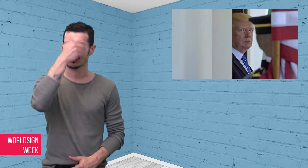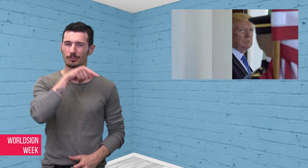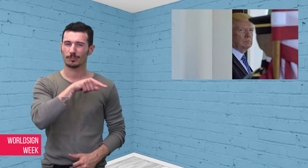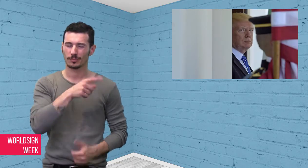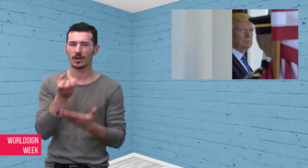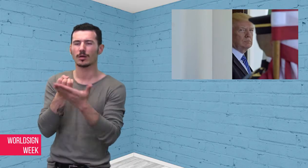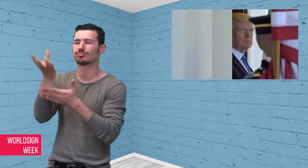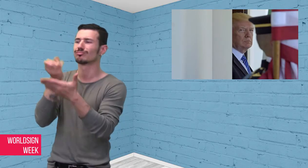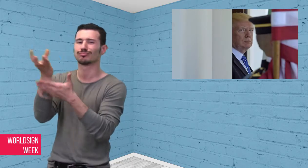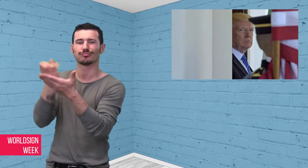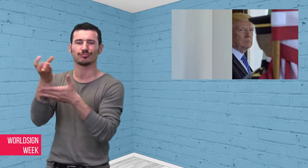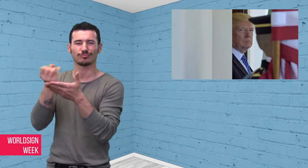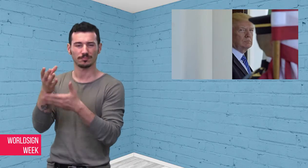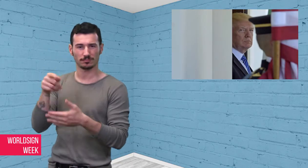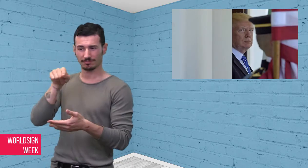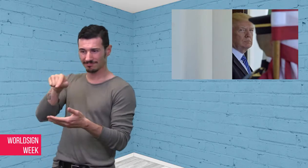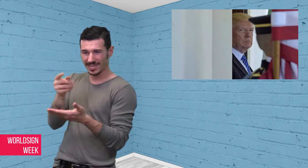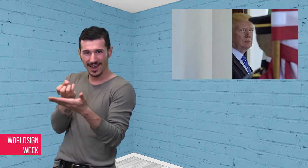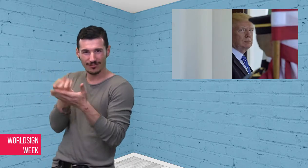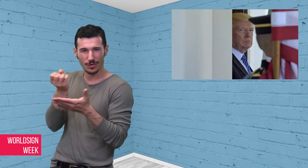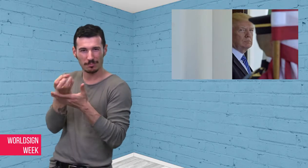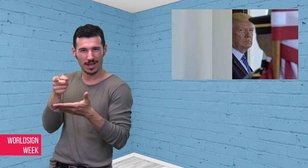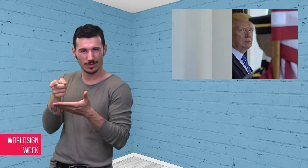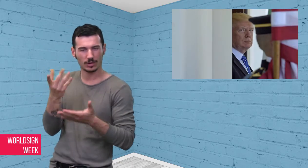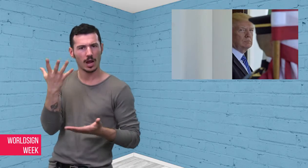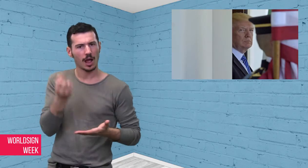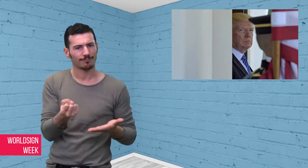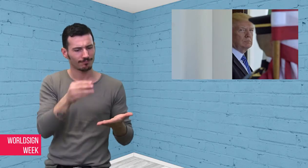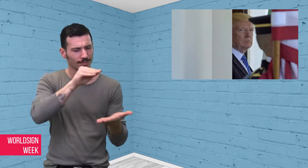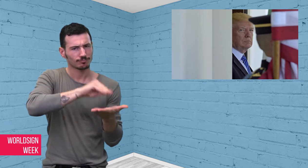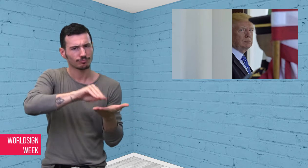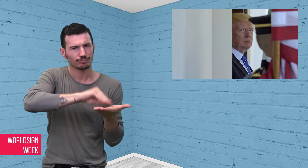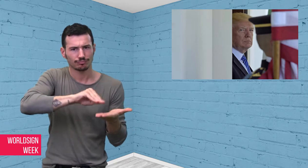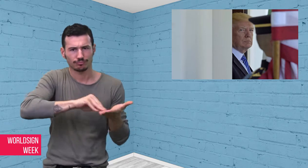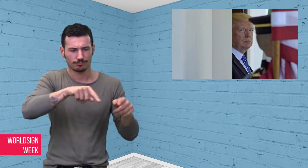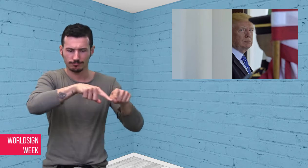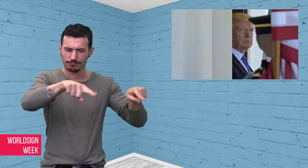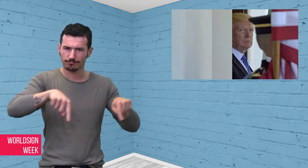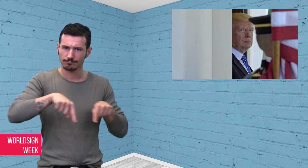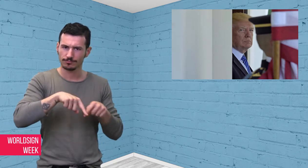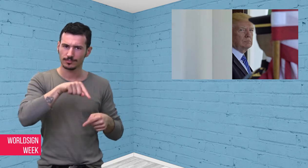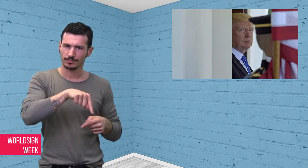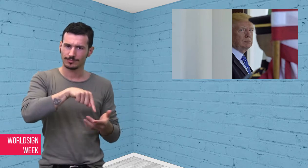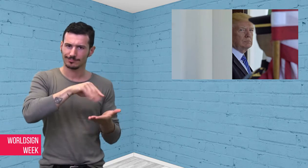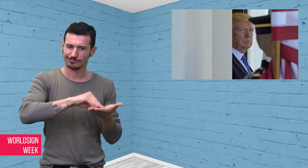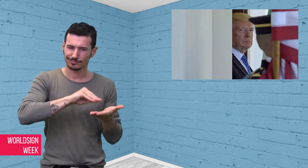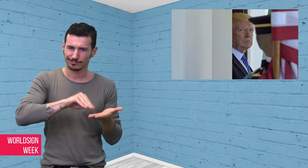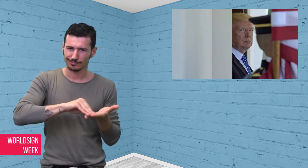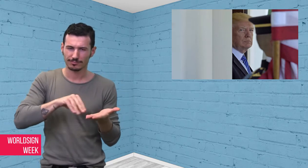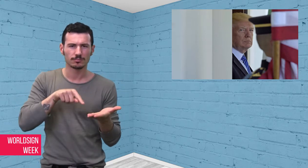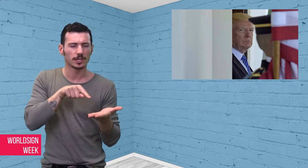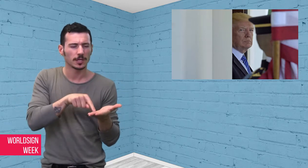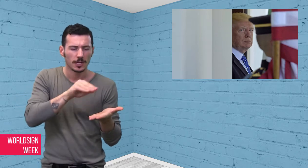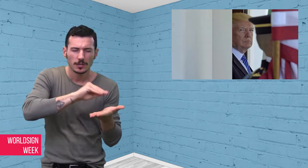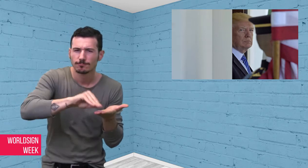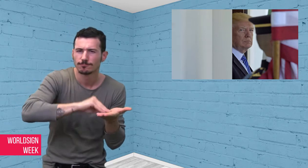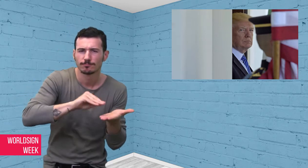The information Trump leaked had been provided by a U.S. partner who did not